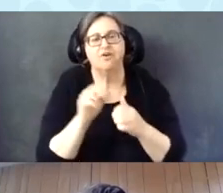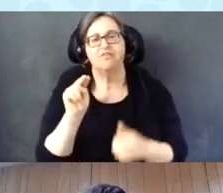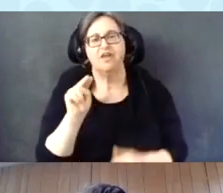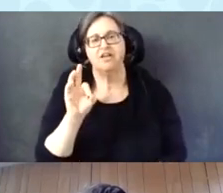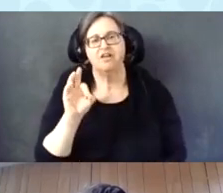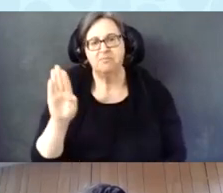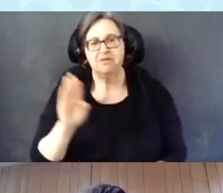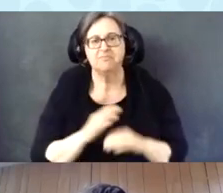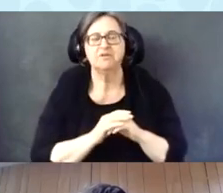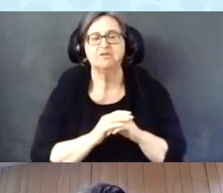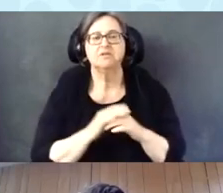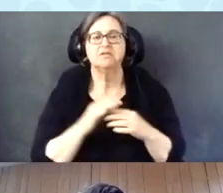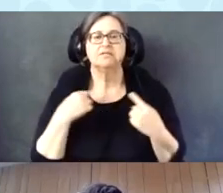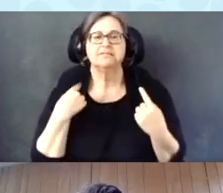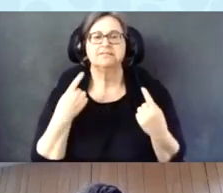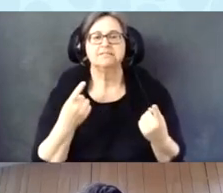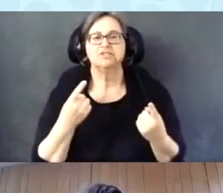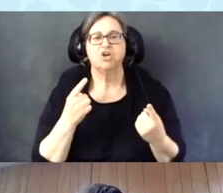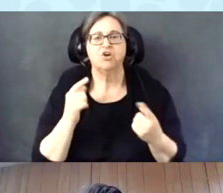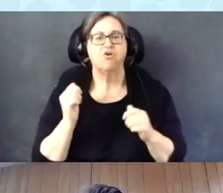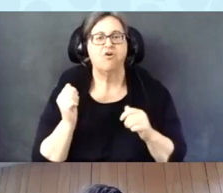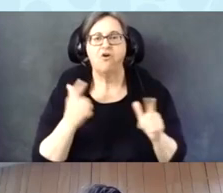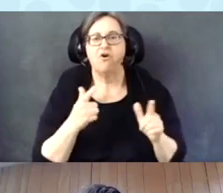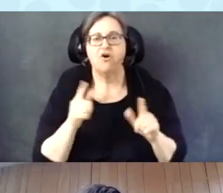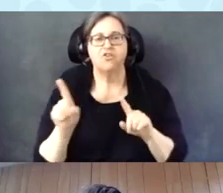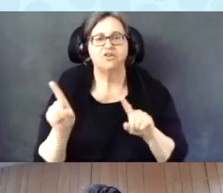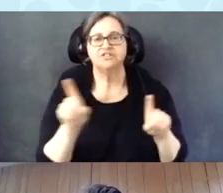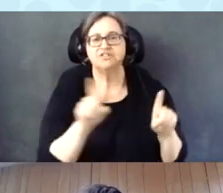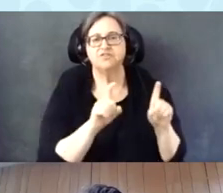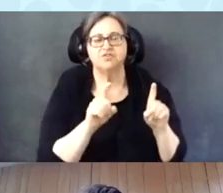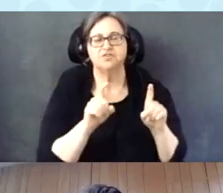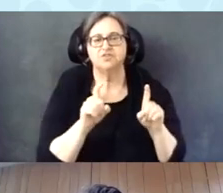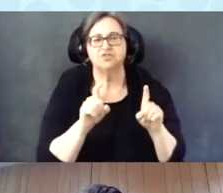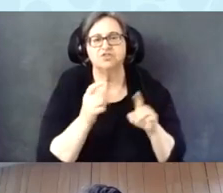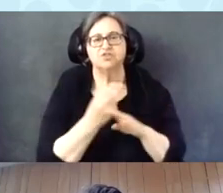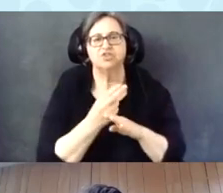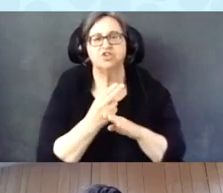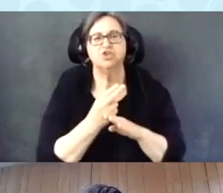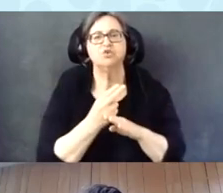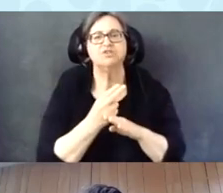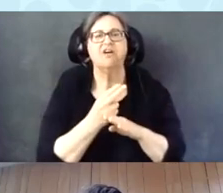Since then, all of our surveys have been done through Survey Monkey.